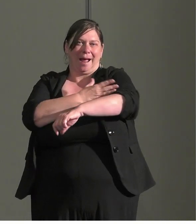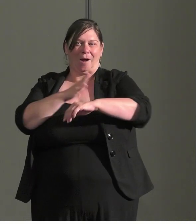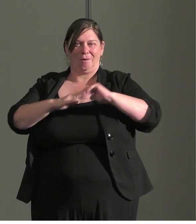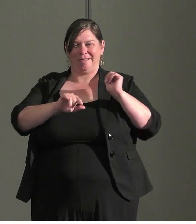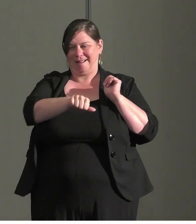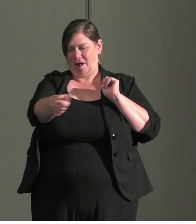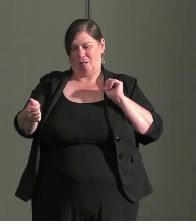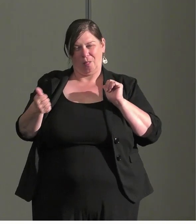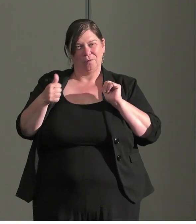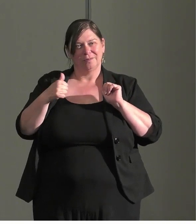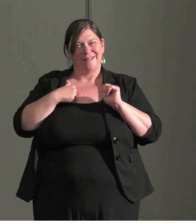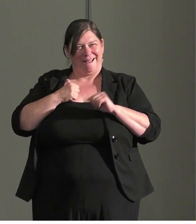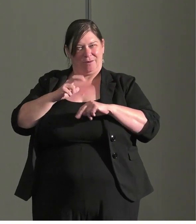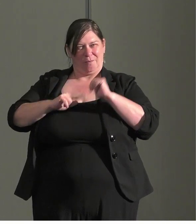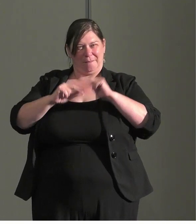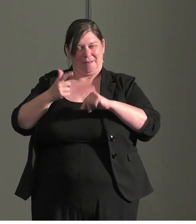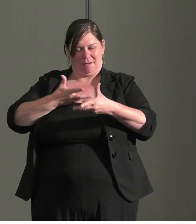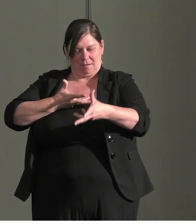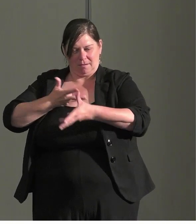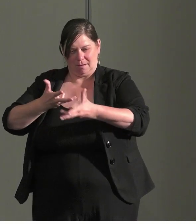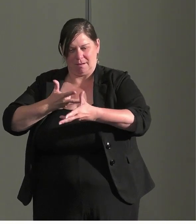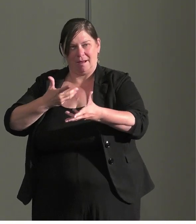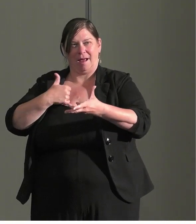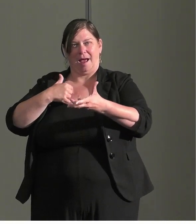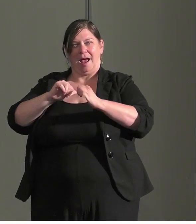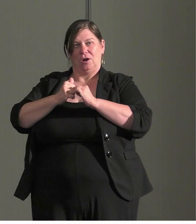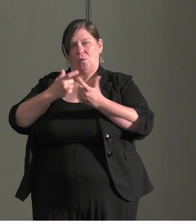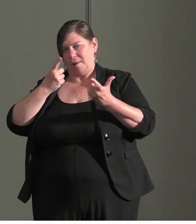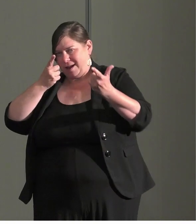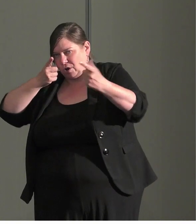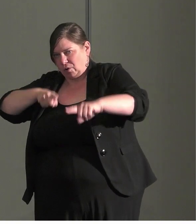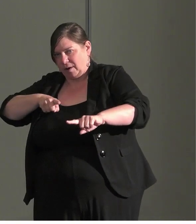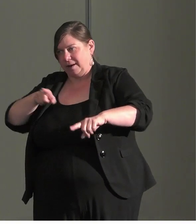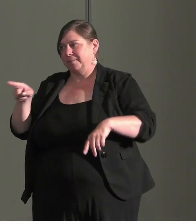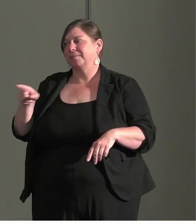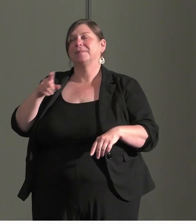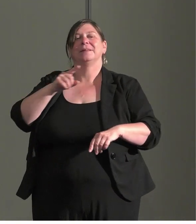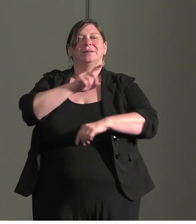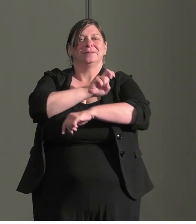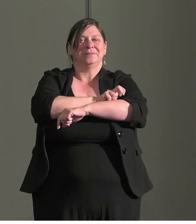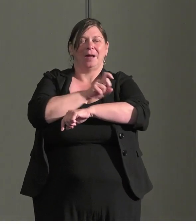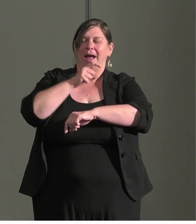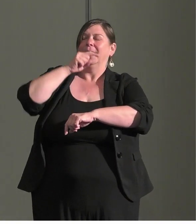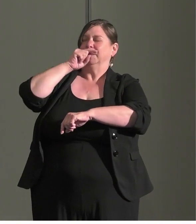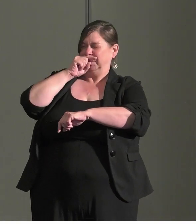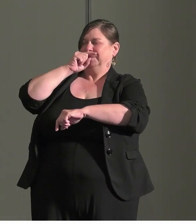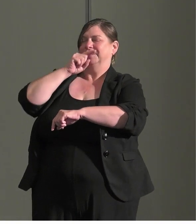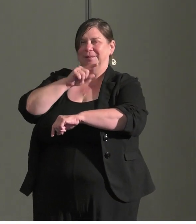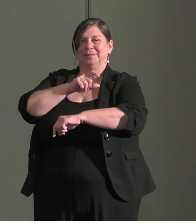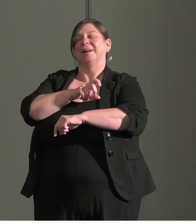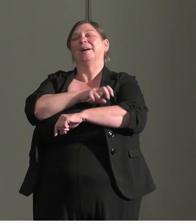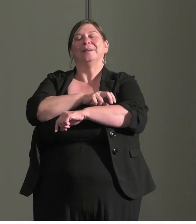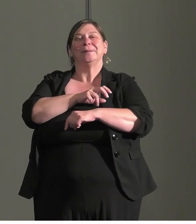how we build that into agreement. We have at love resources that are